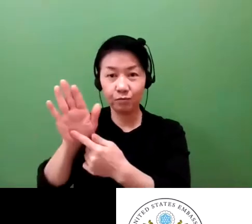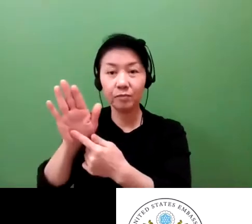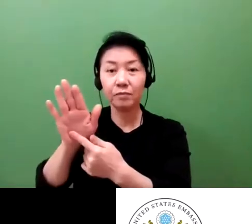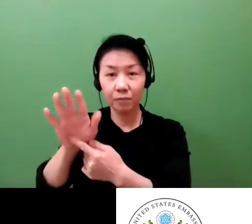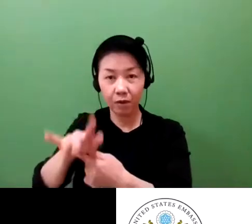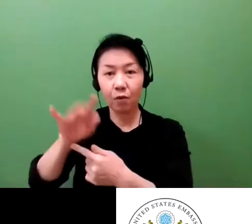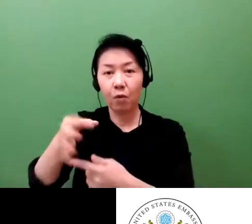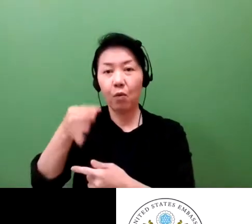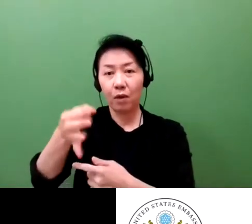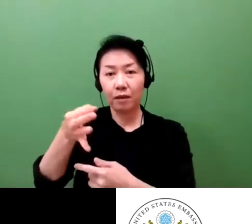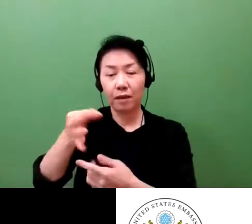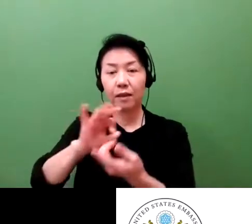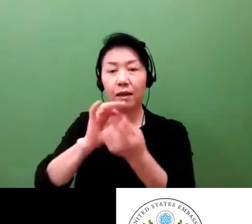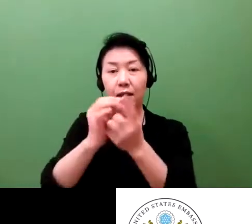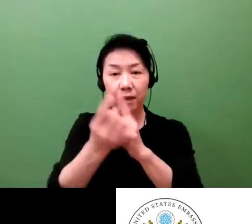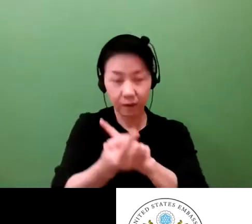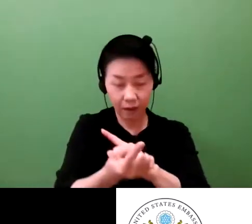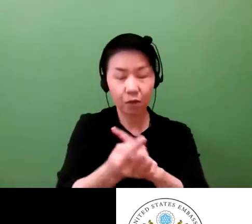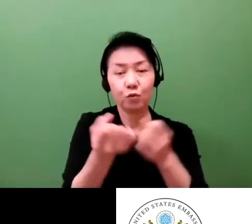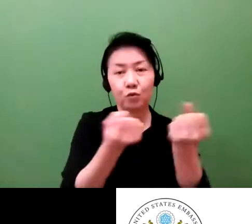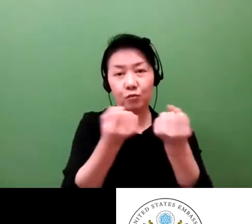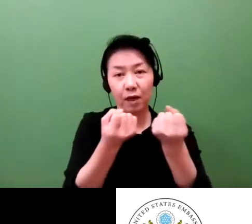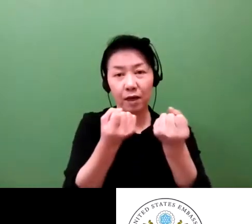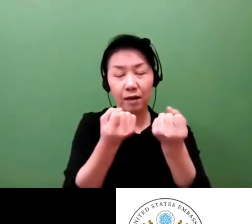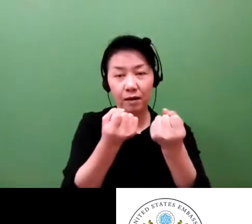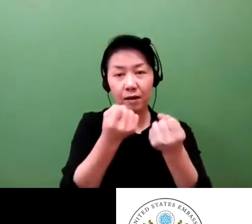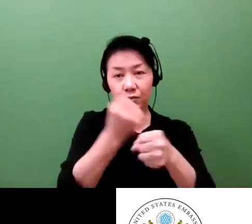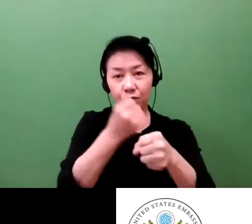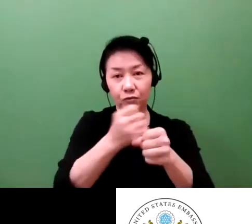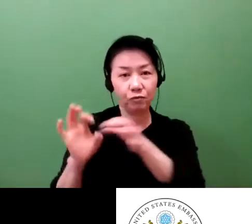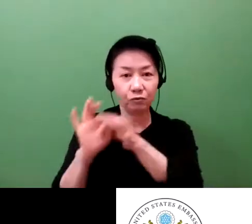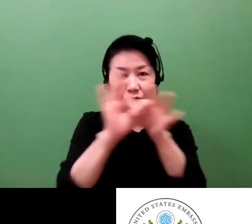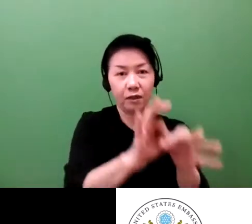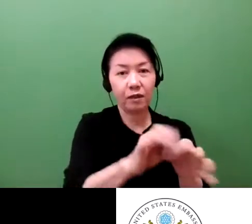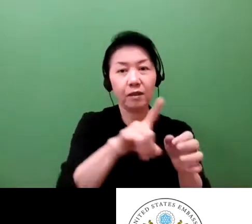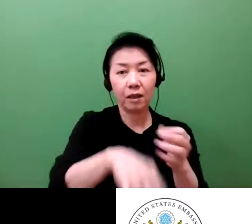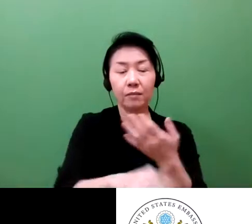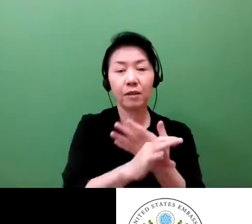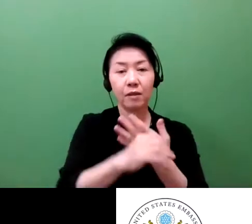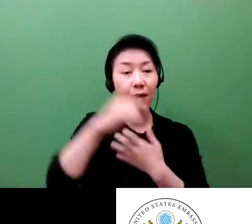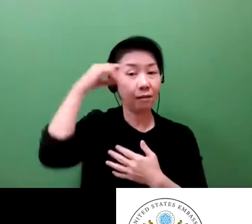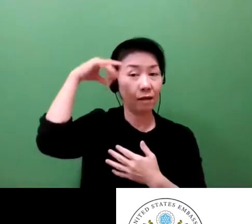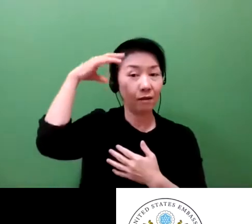And he has patented the invention which have allowed him to reap the rewards.